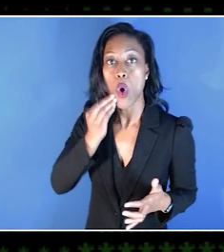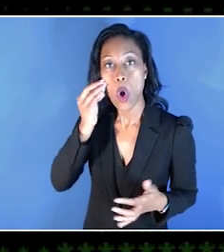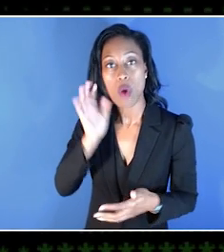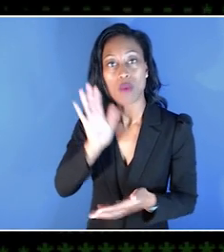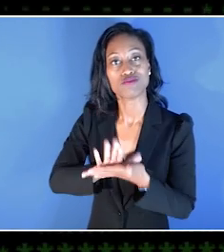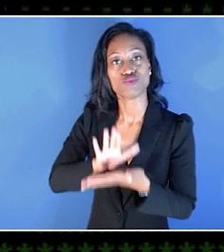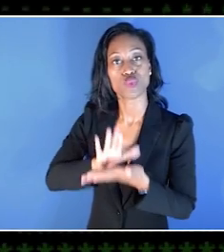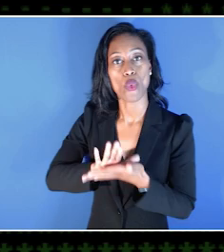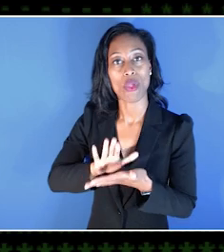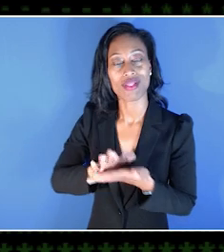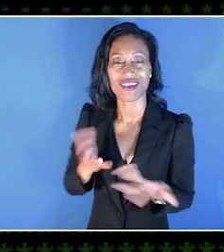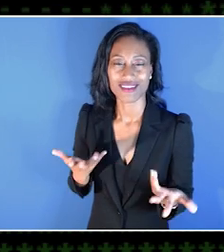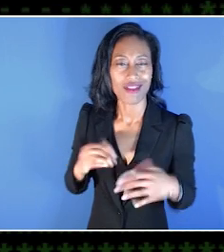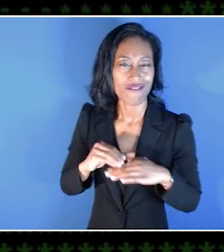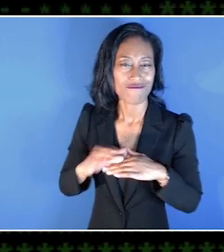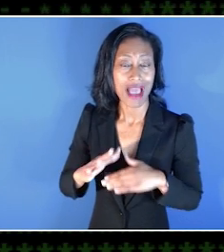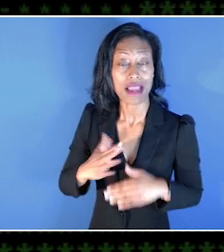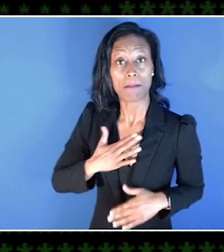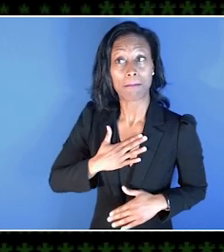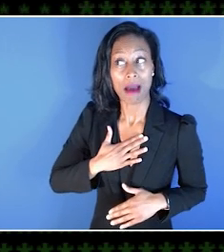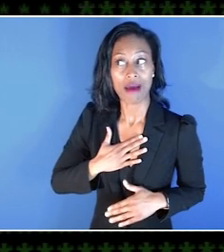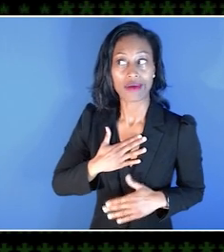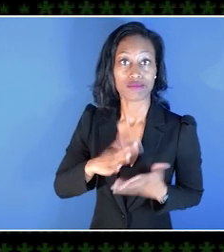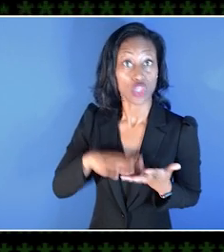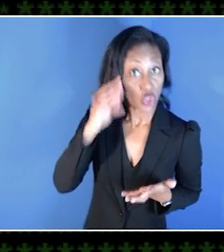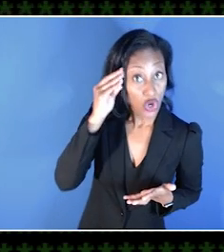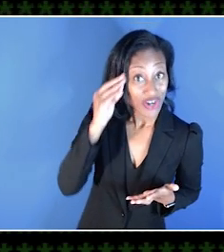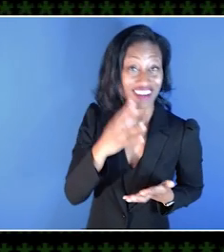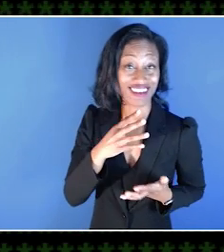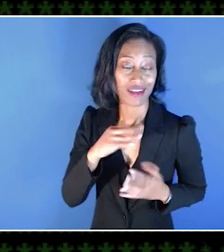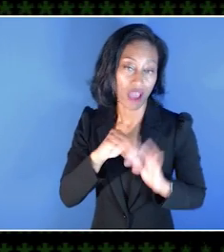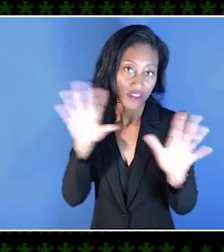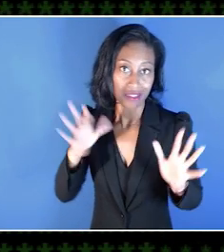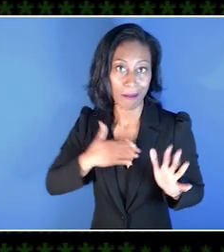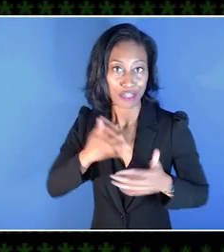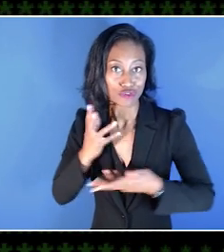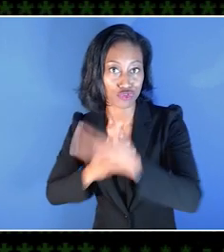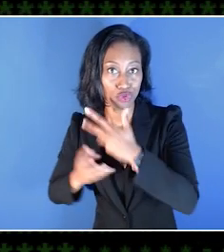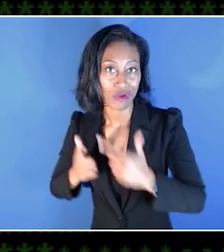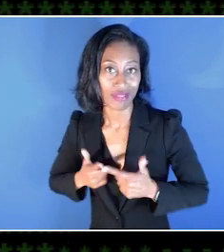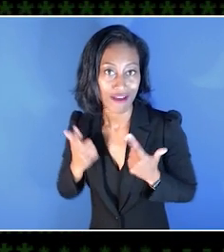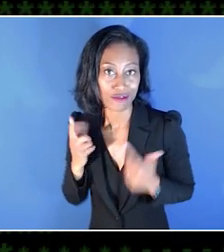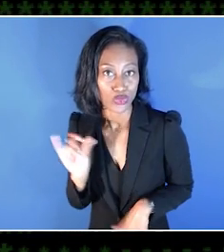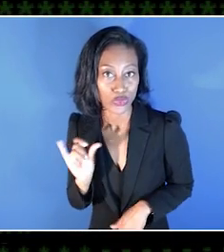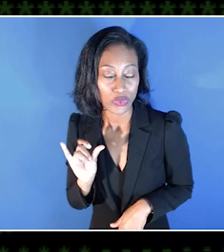And that really affected my learning, and obviously it affected my social life as well.